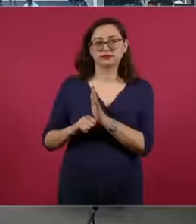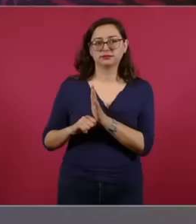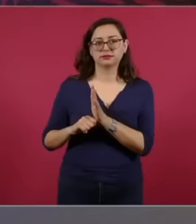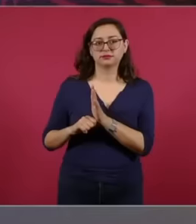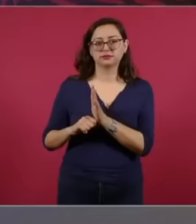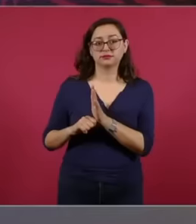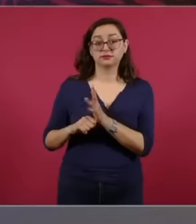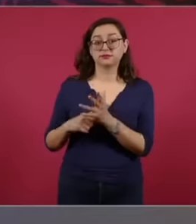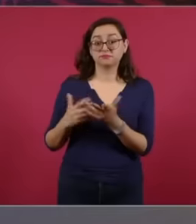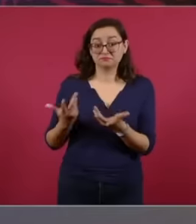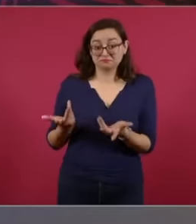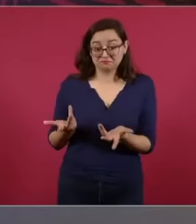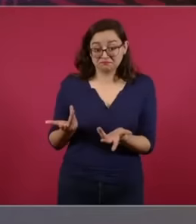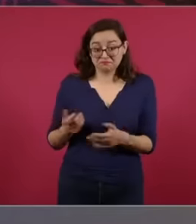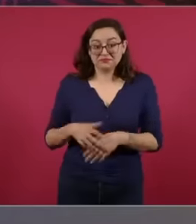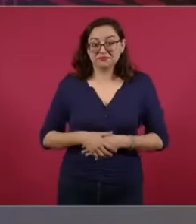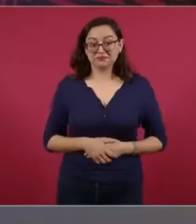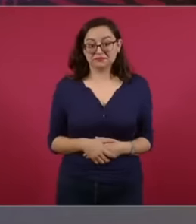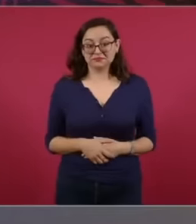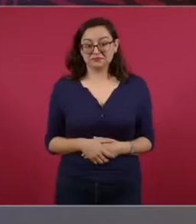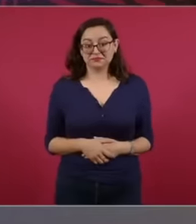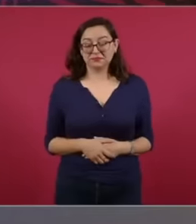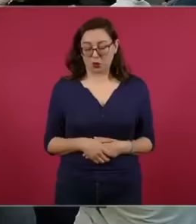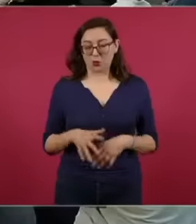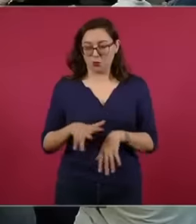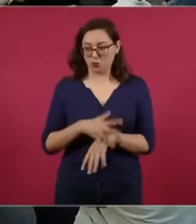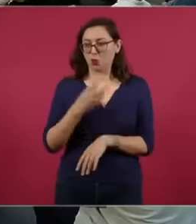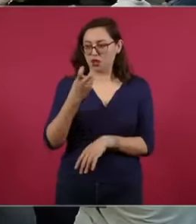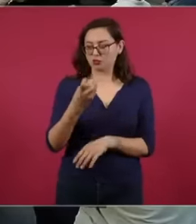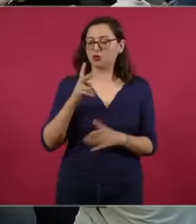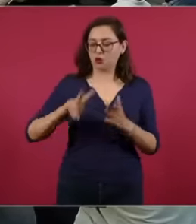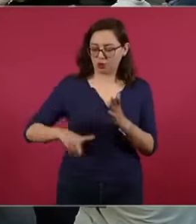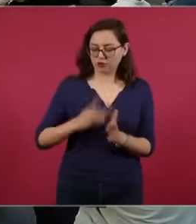This is the explanation for